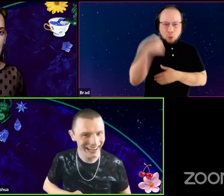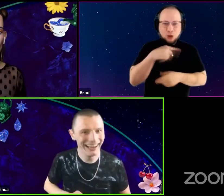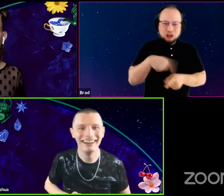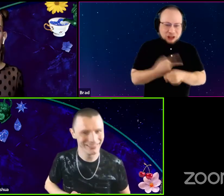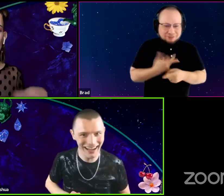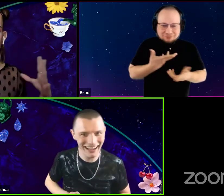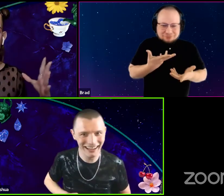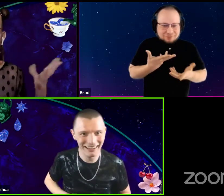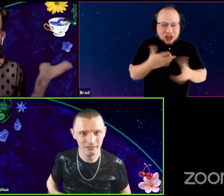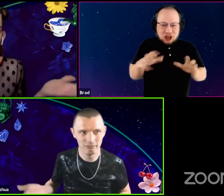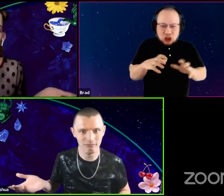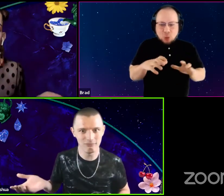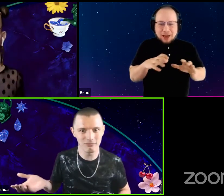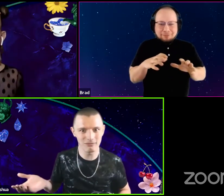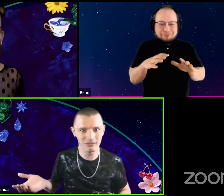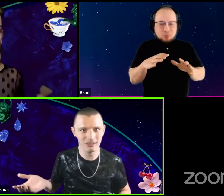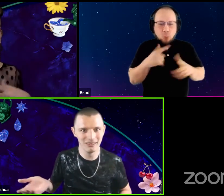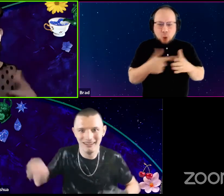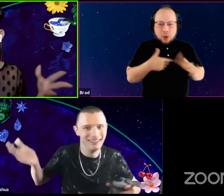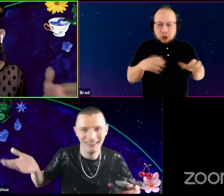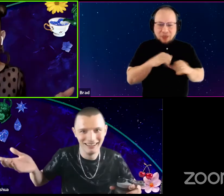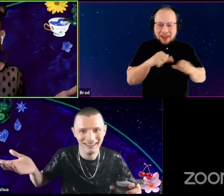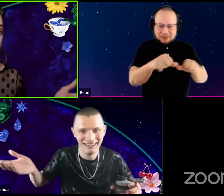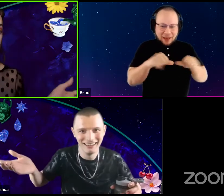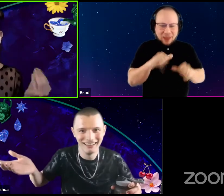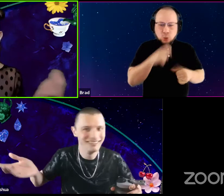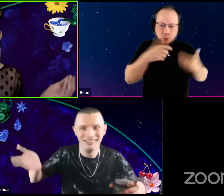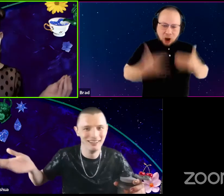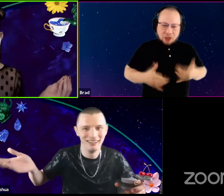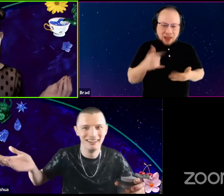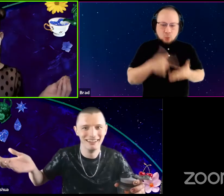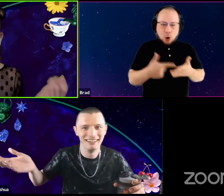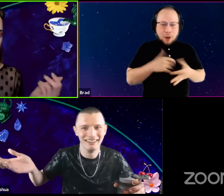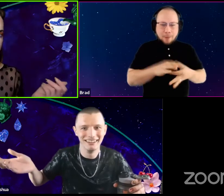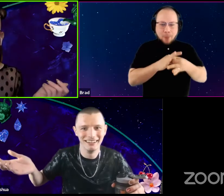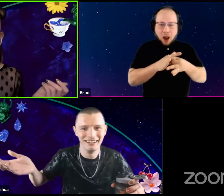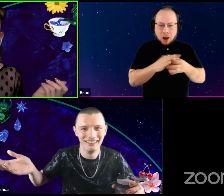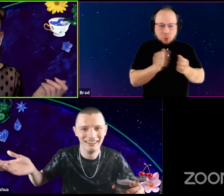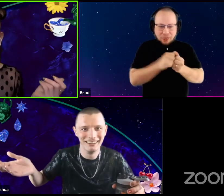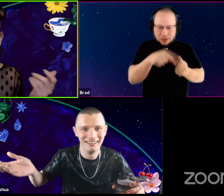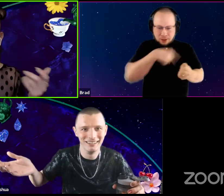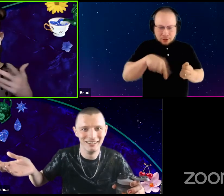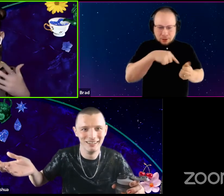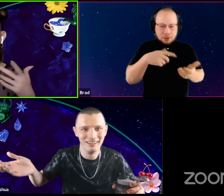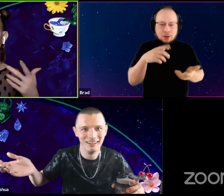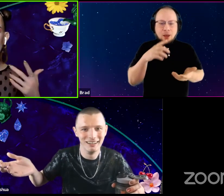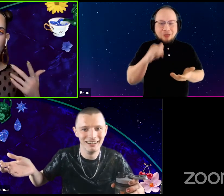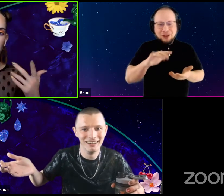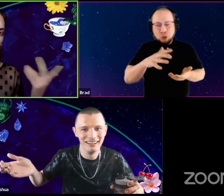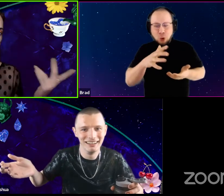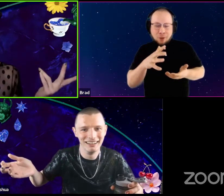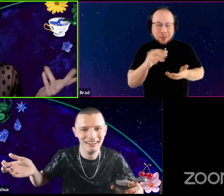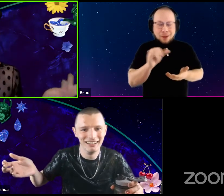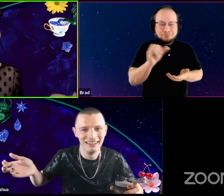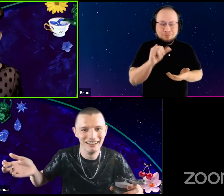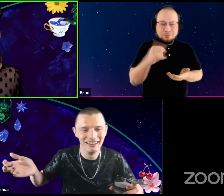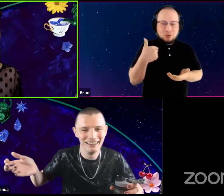You know we're just doing what we do in this space and this is who we are, and this is what we bond over. So it's like, sort of like we just don't even think about it.